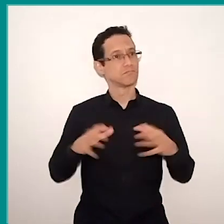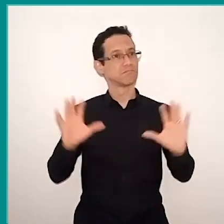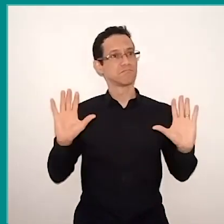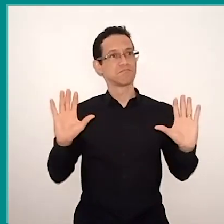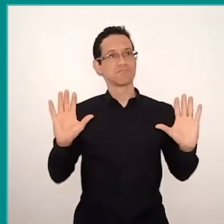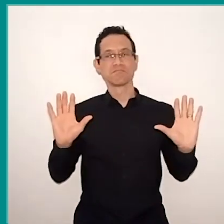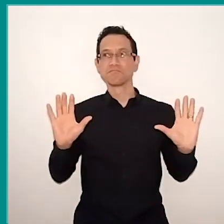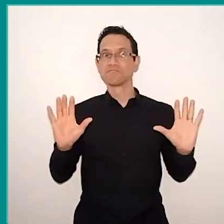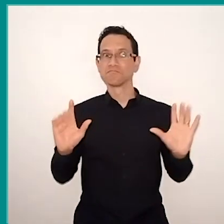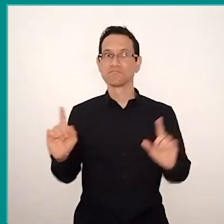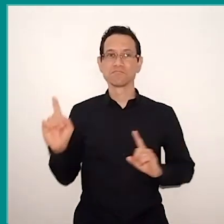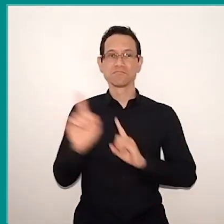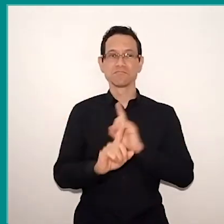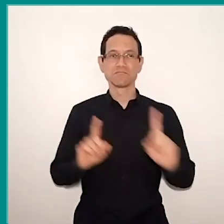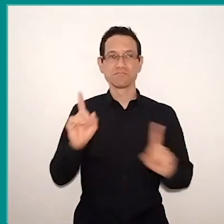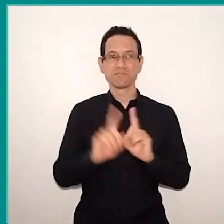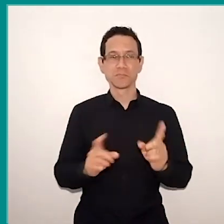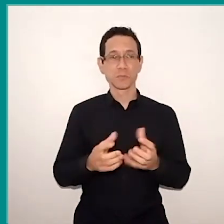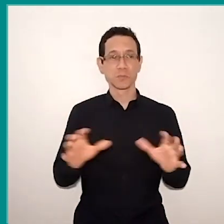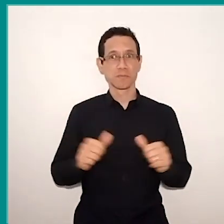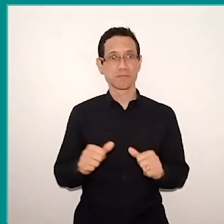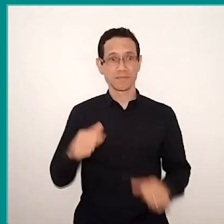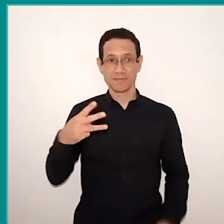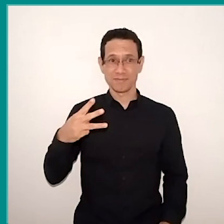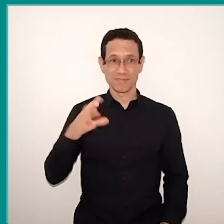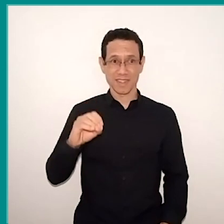From a class of 30, only 10 students wanted to enter,